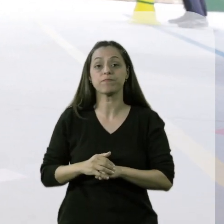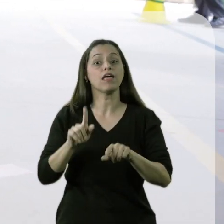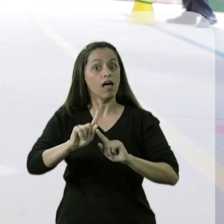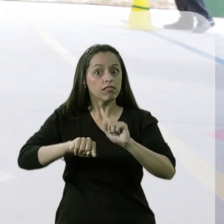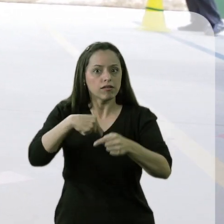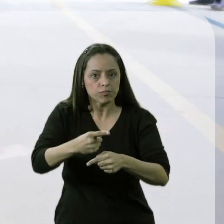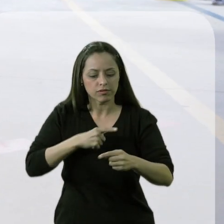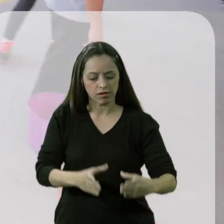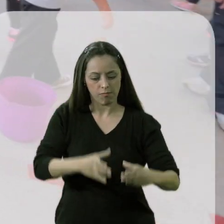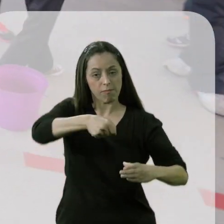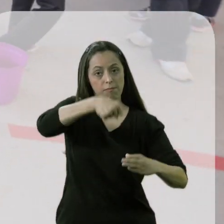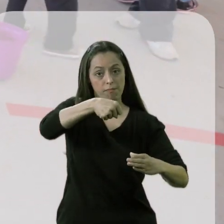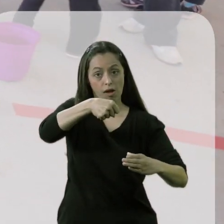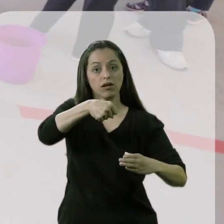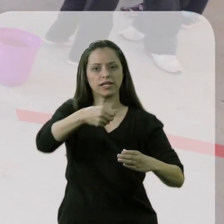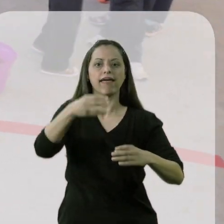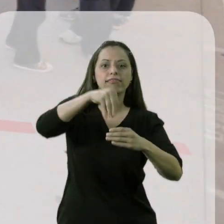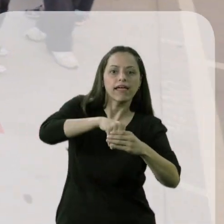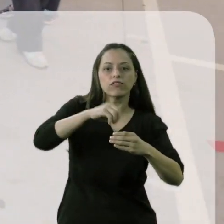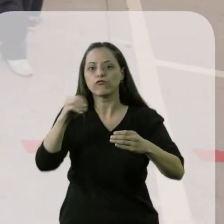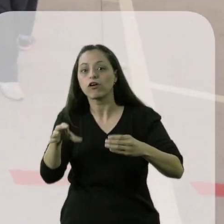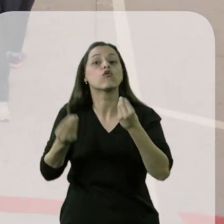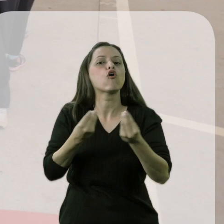Then, it is necessary to throw the ball in the bucket, to work inside and out.